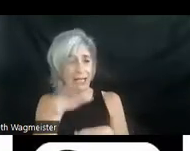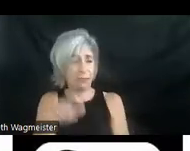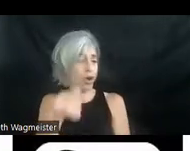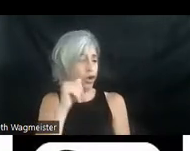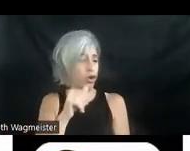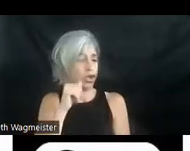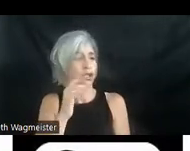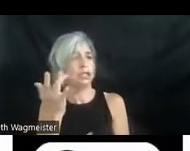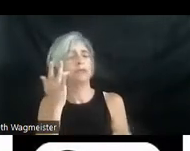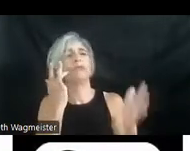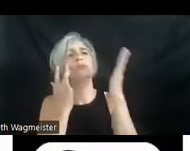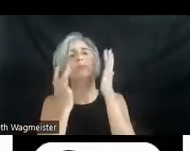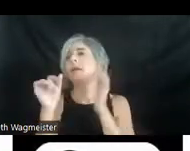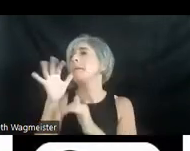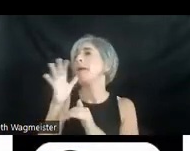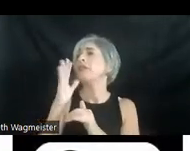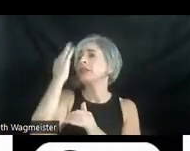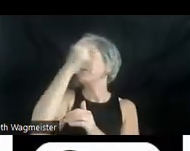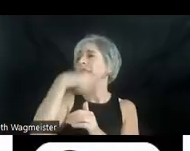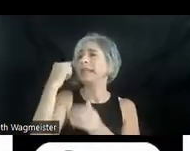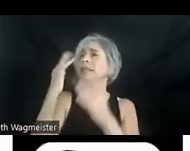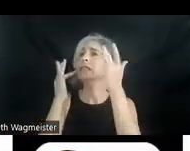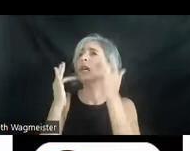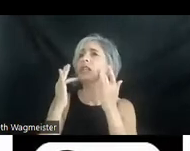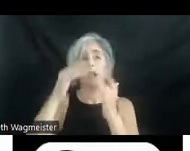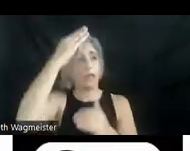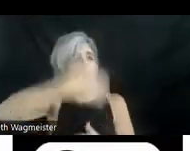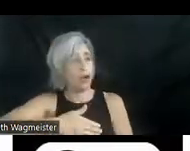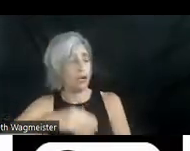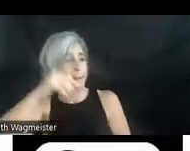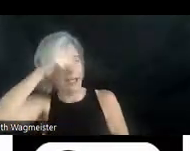face. Out front a bearded man in a wheelchair wears African beads and a white girl's hair